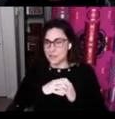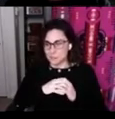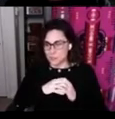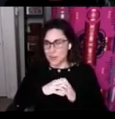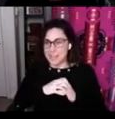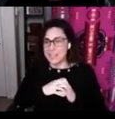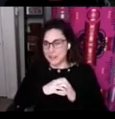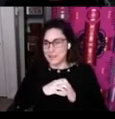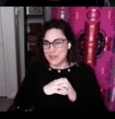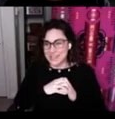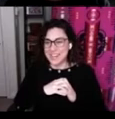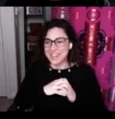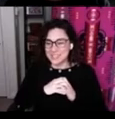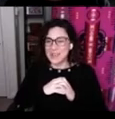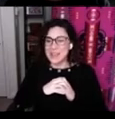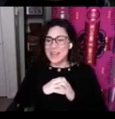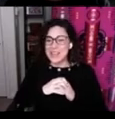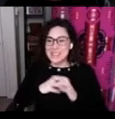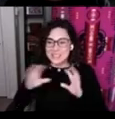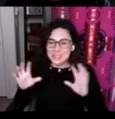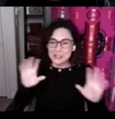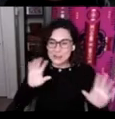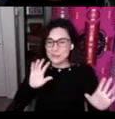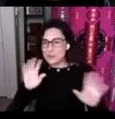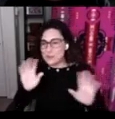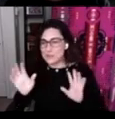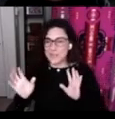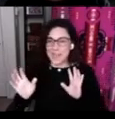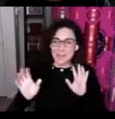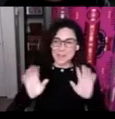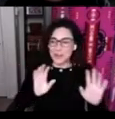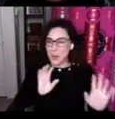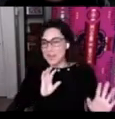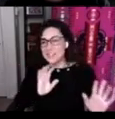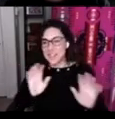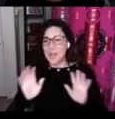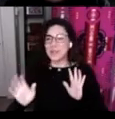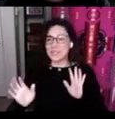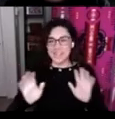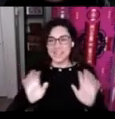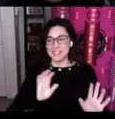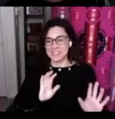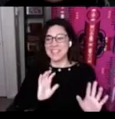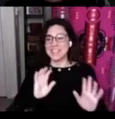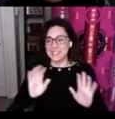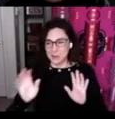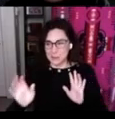role in their community and so these two rooms of the house are quite simultaneous in language